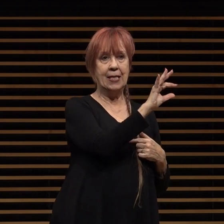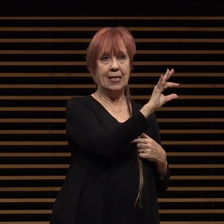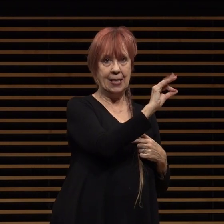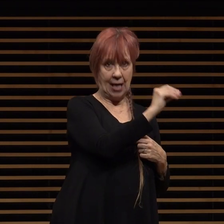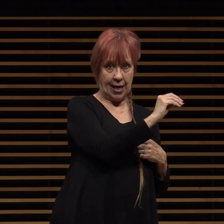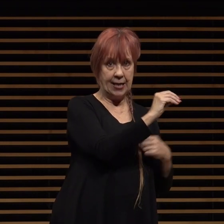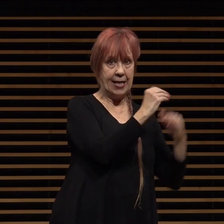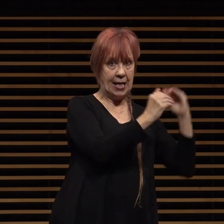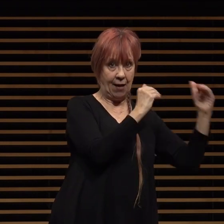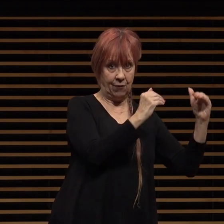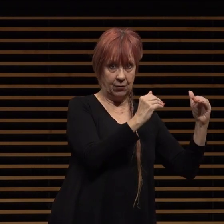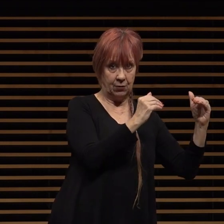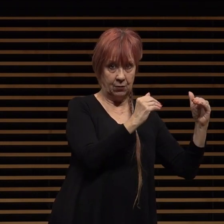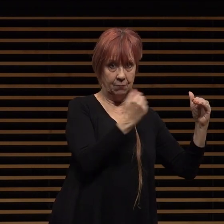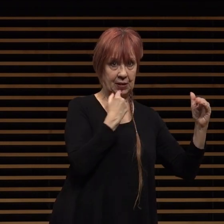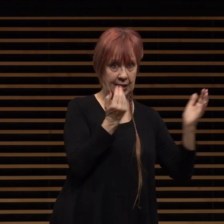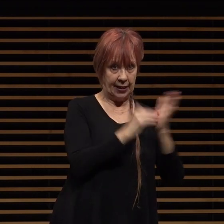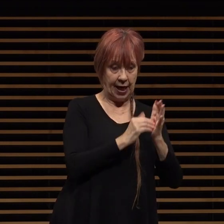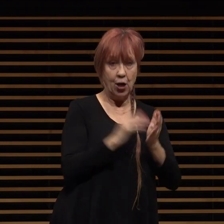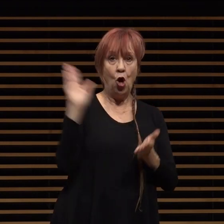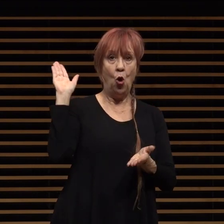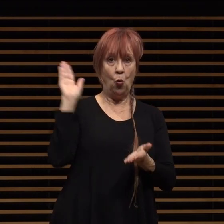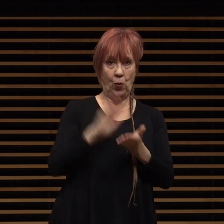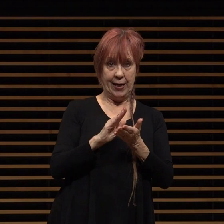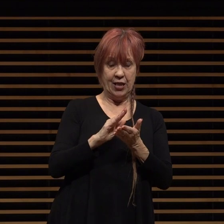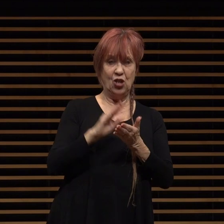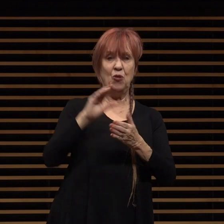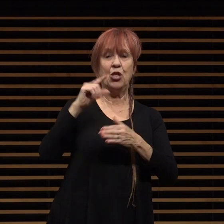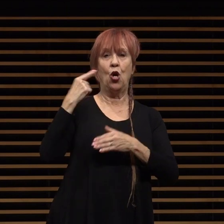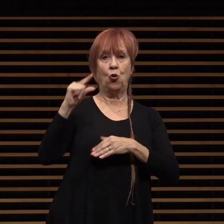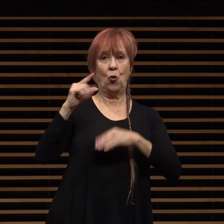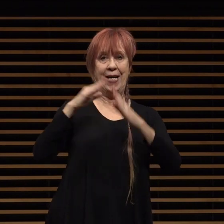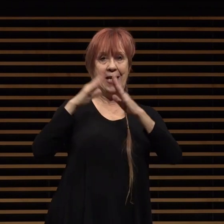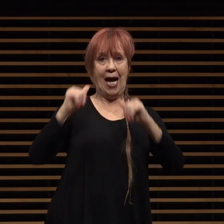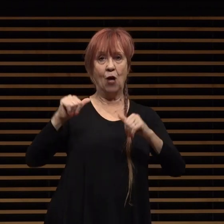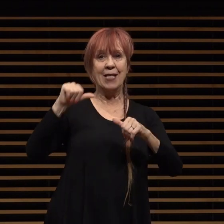say that again